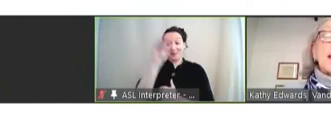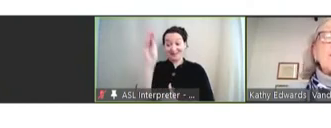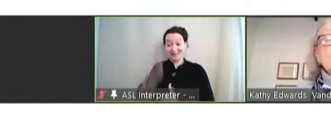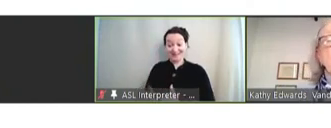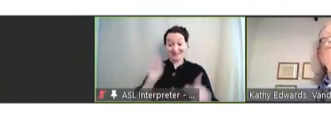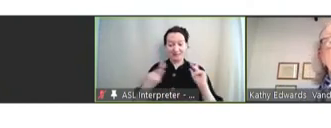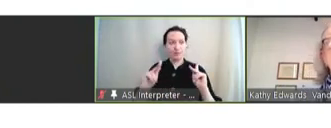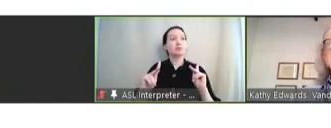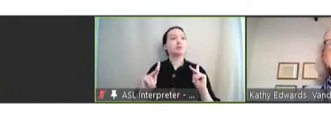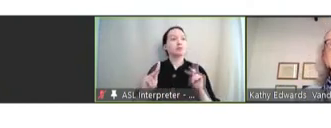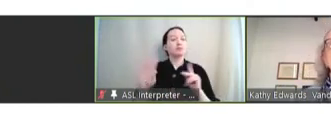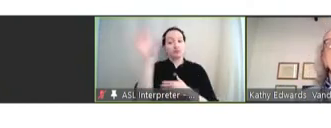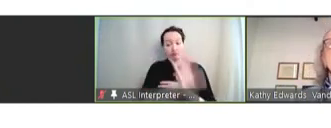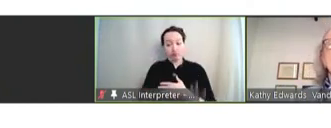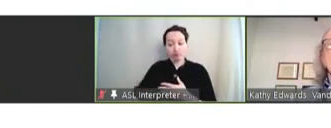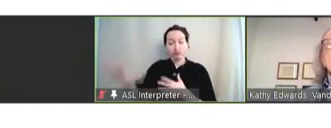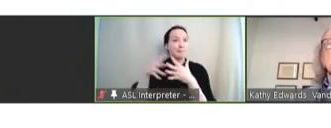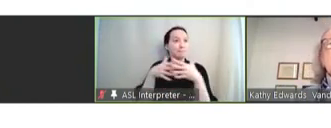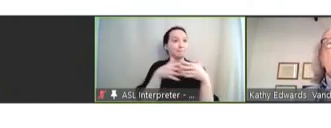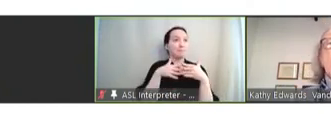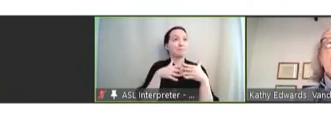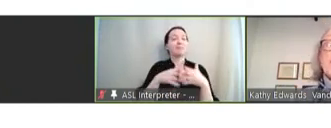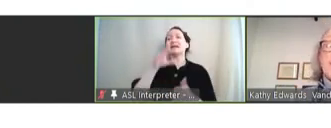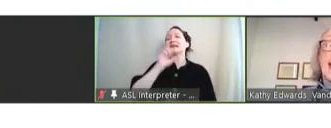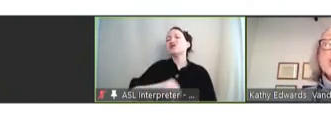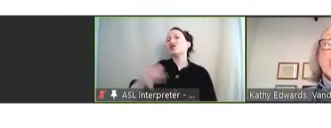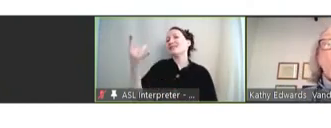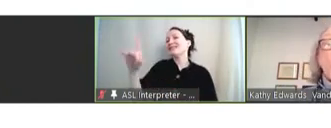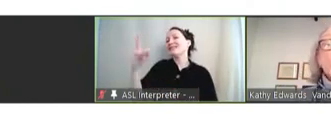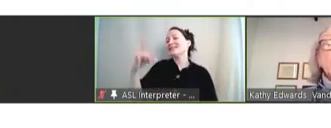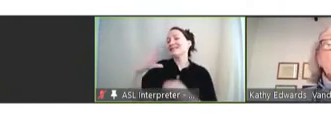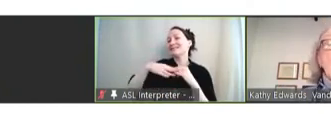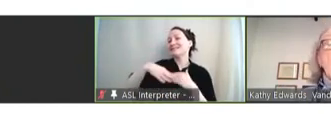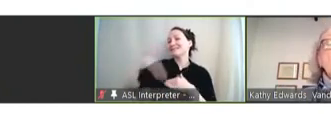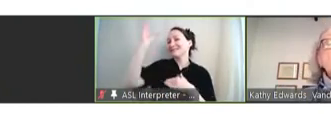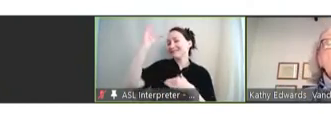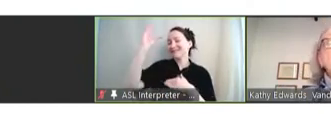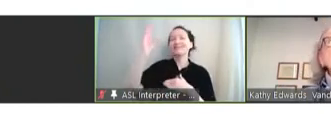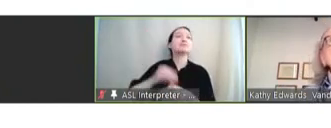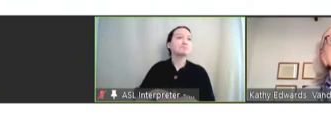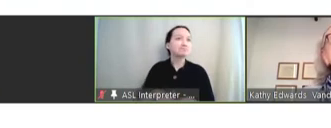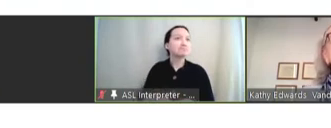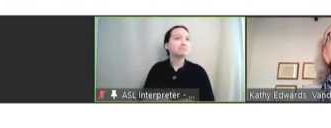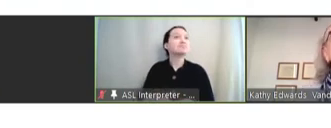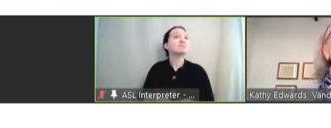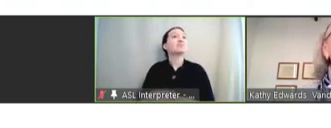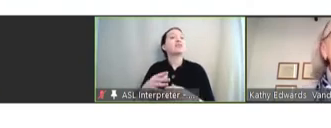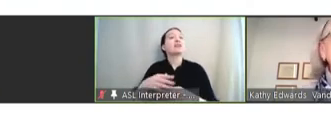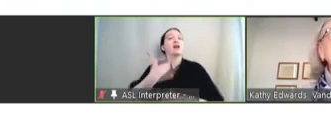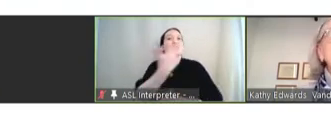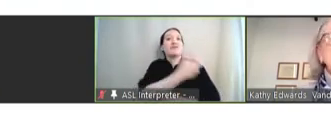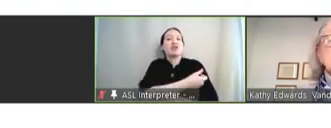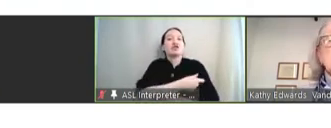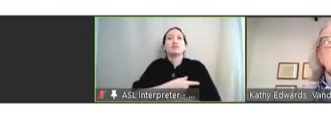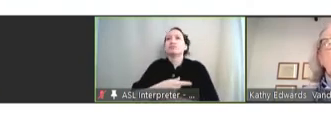in the United States 18 years of age and older who have received just a single dose of